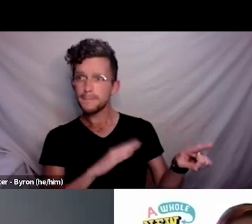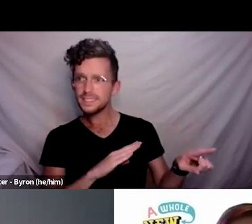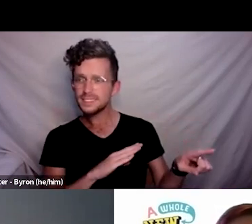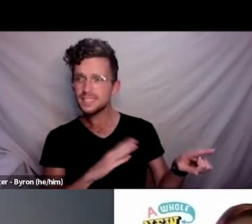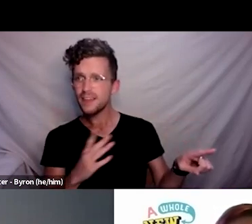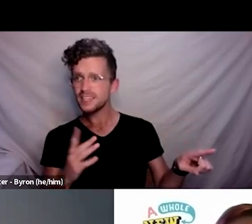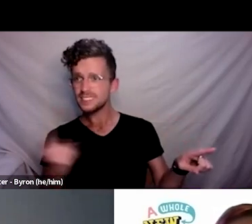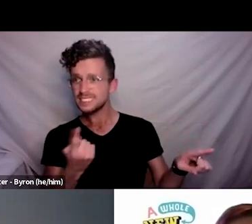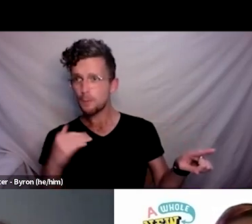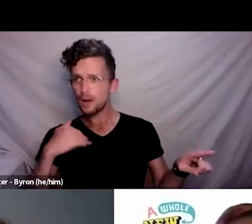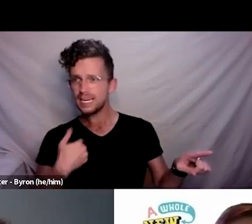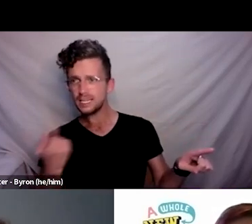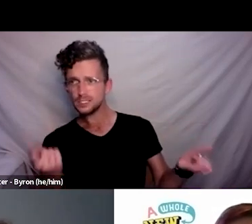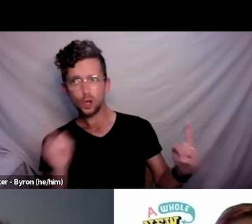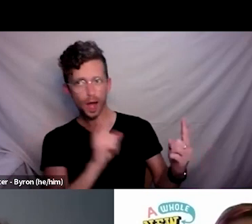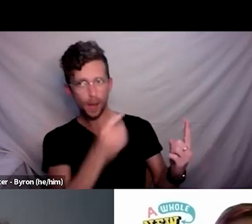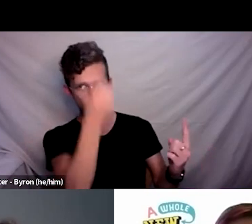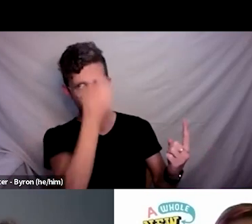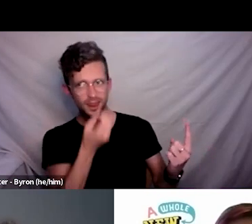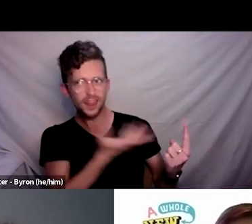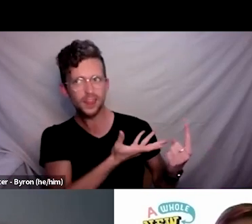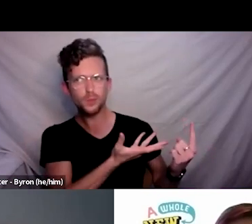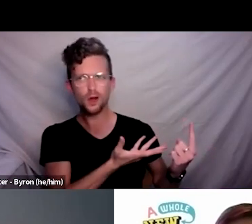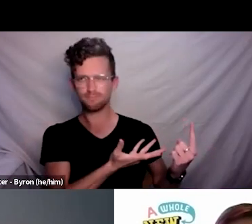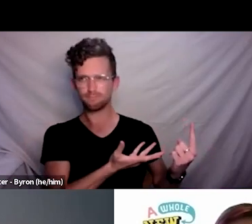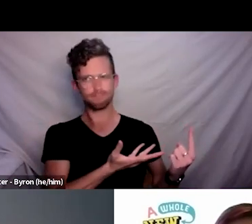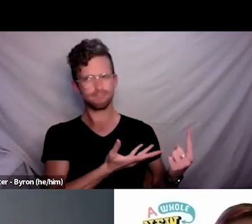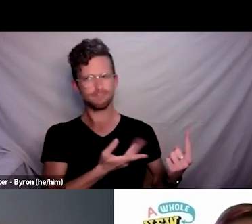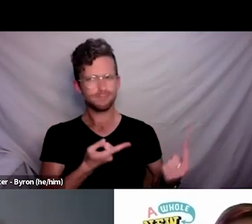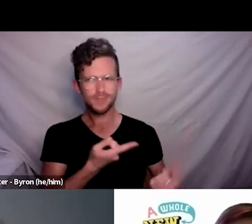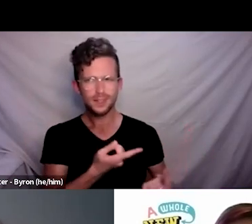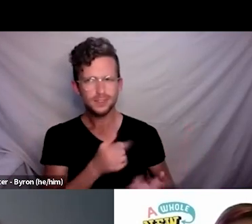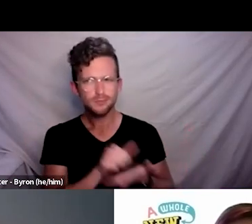and our providers aren’t telling us, if you know what I mean.